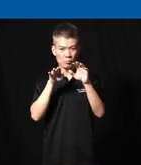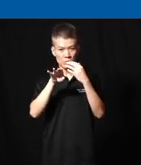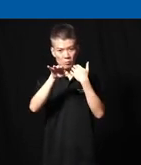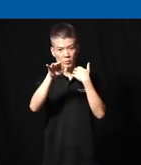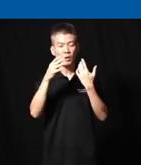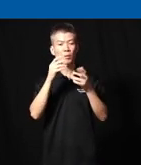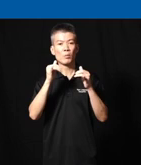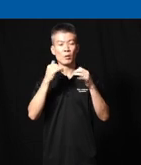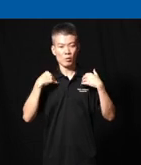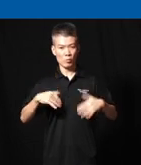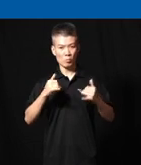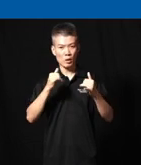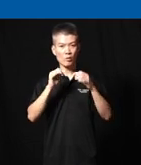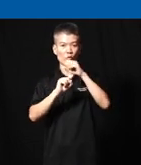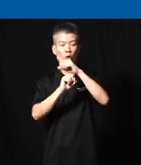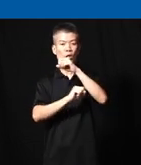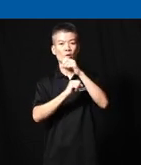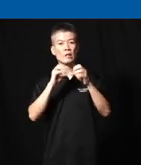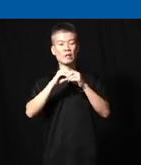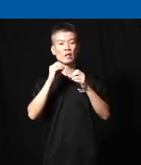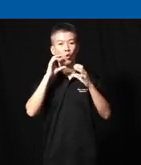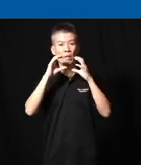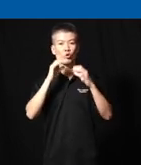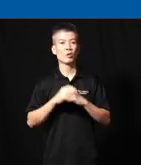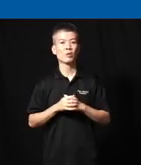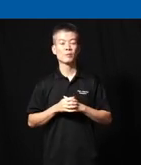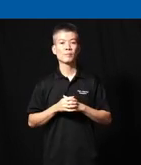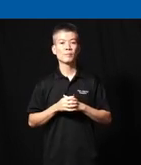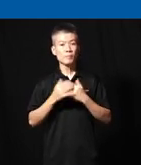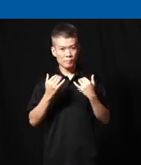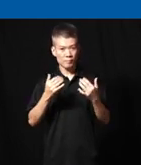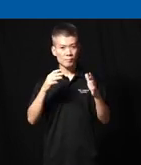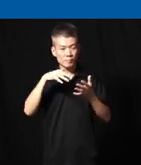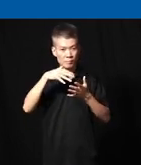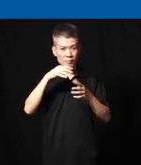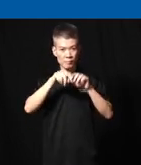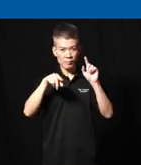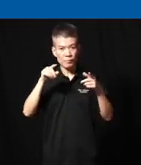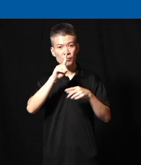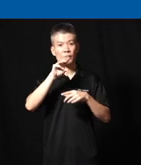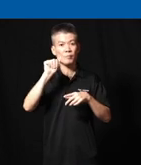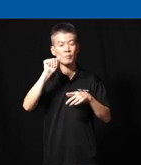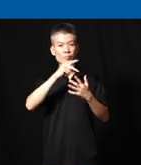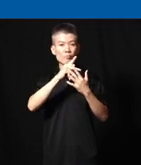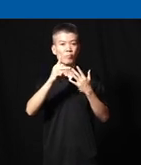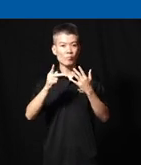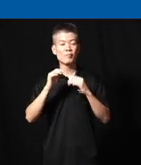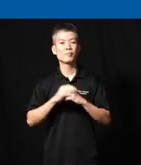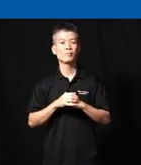plays a very foundational role in communication now I've studied various disabled populations uh